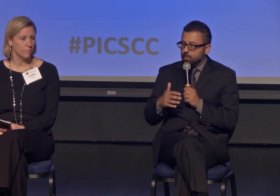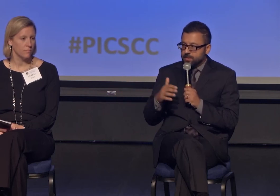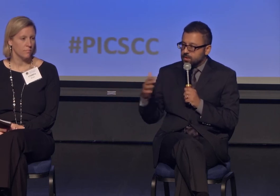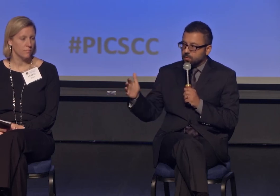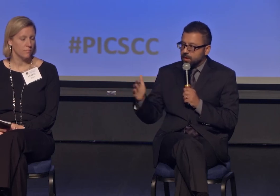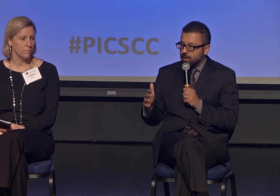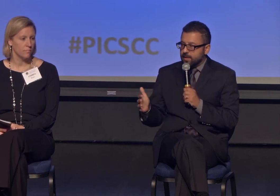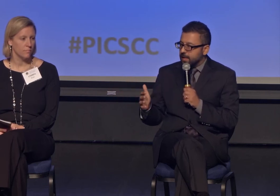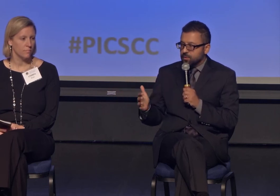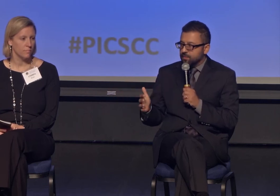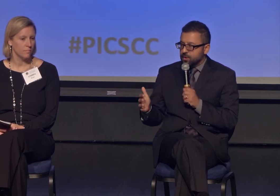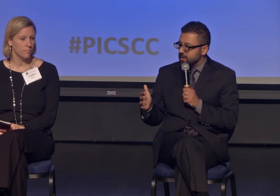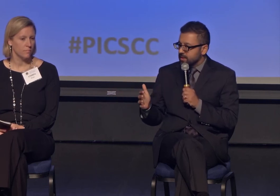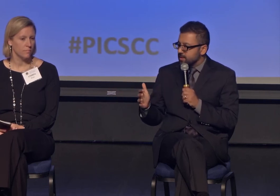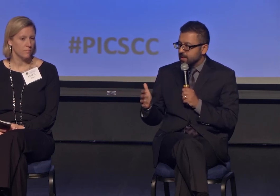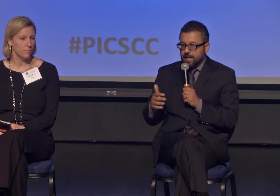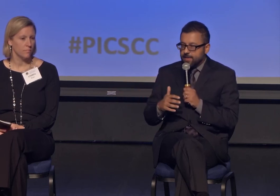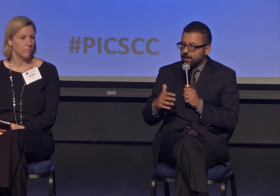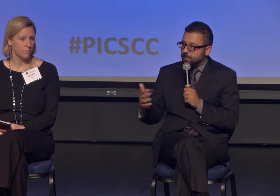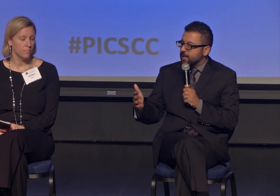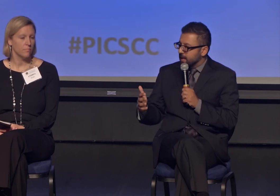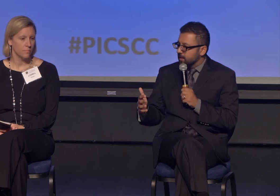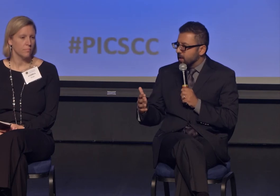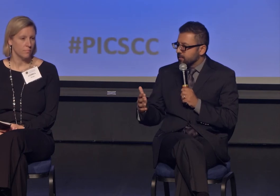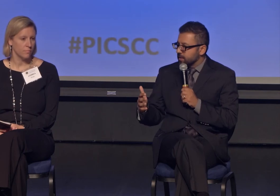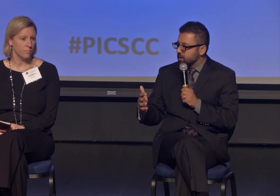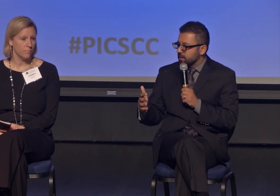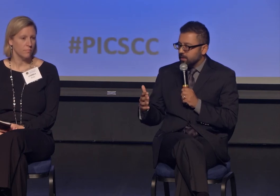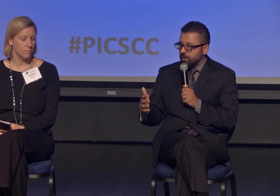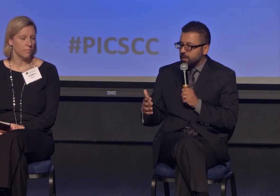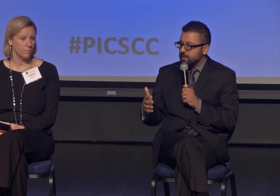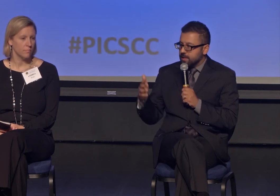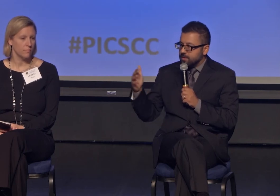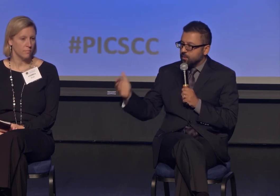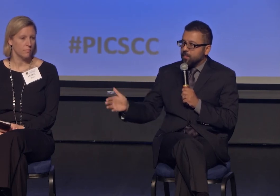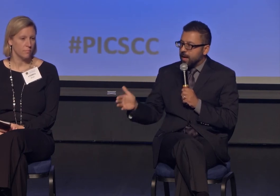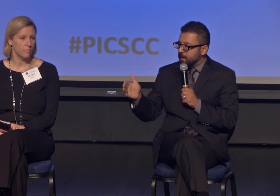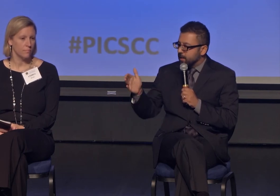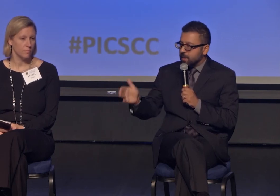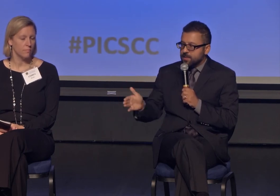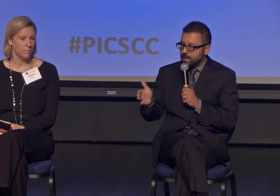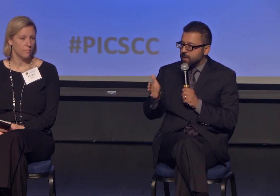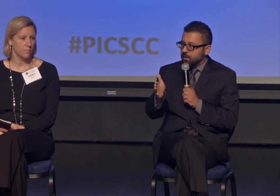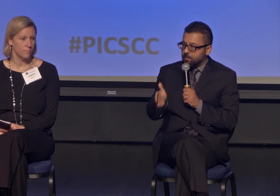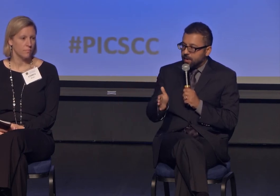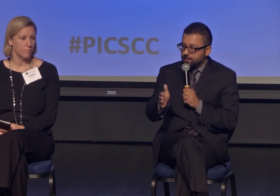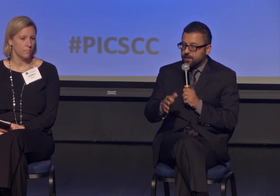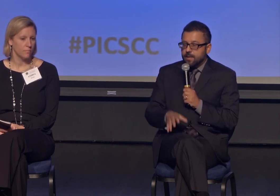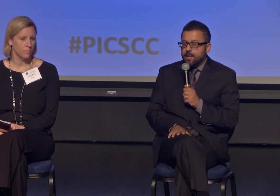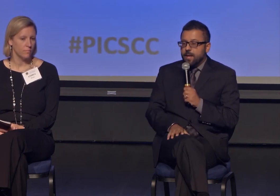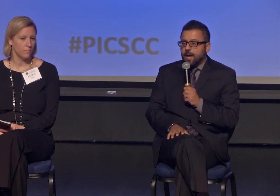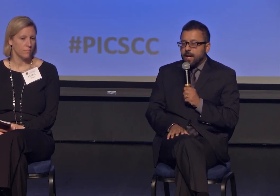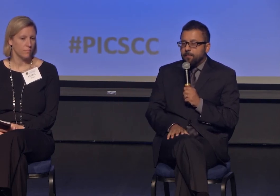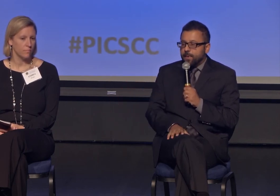They will disagree on the nature Jesus and that could end the conversation. One could say he's a great rabbi, a great messiah, a great prophet,